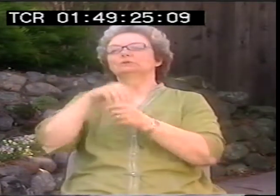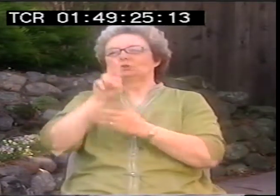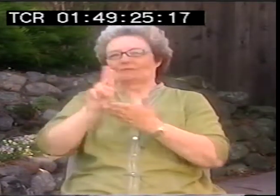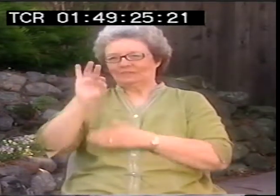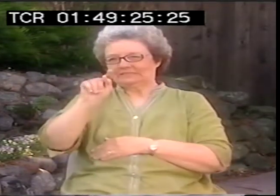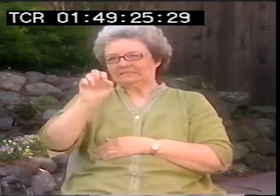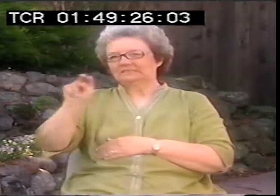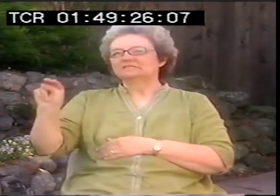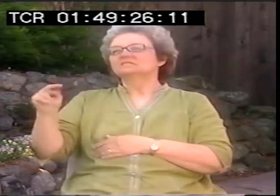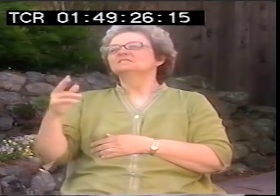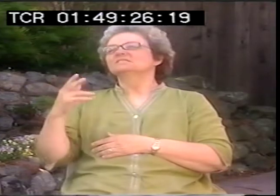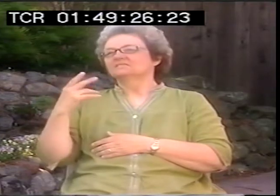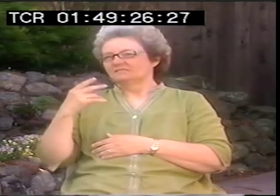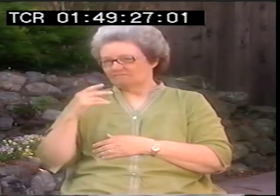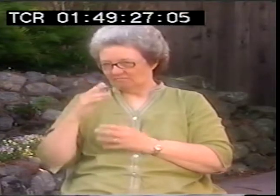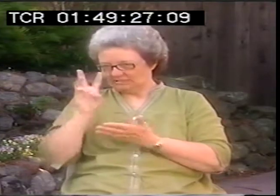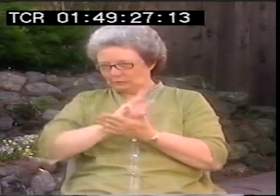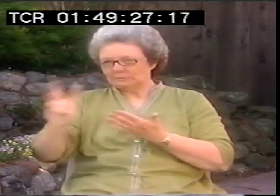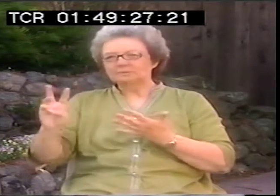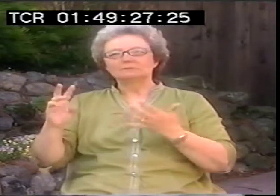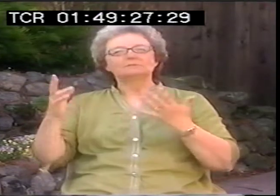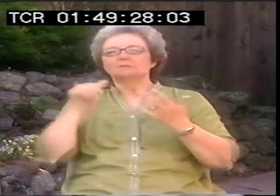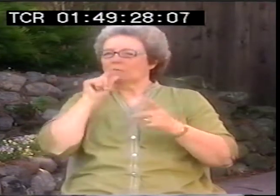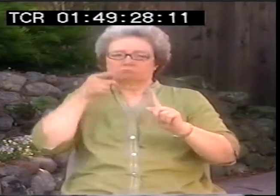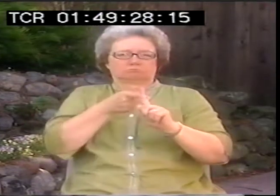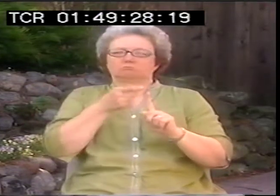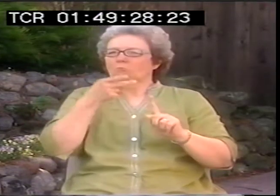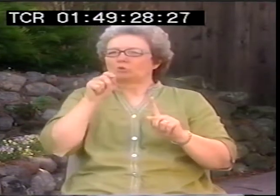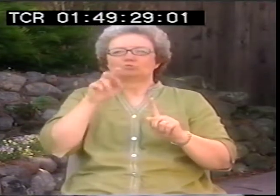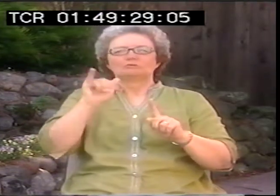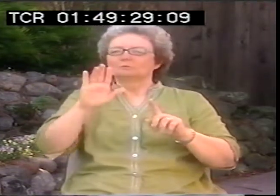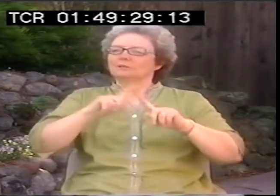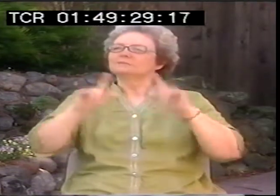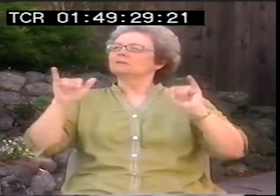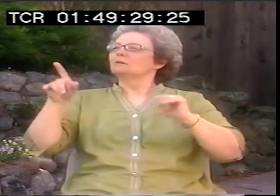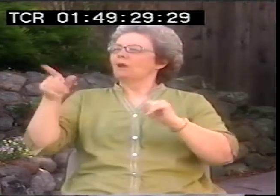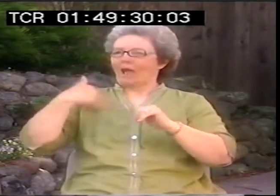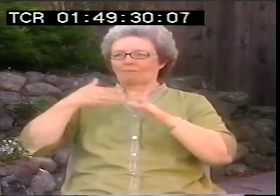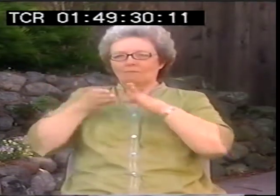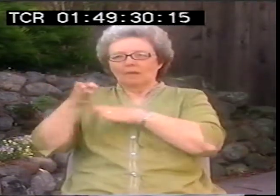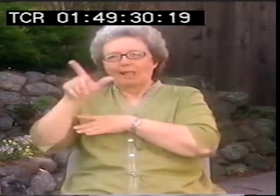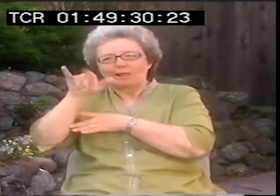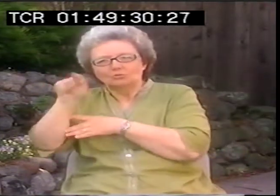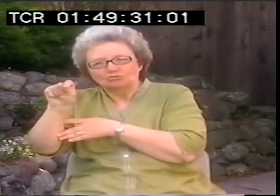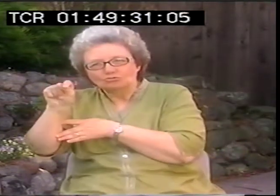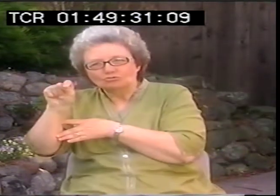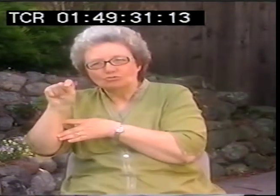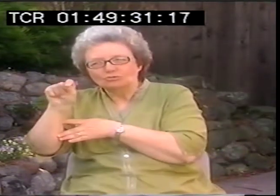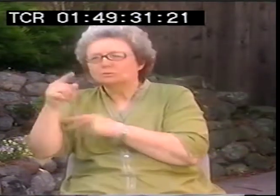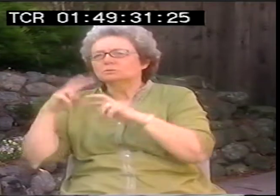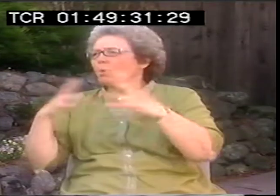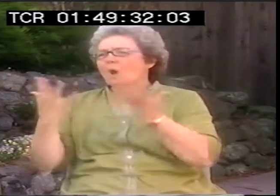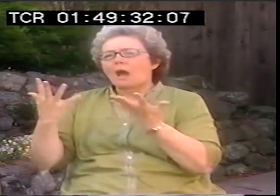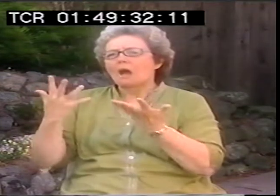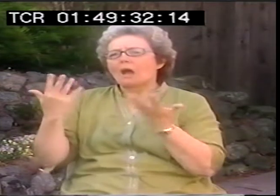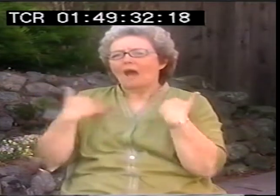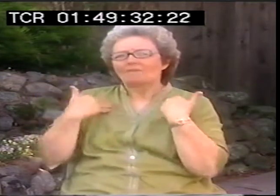A whole lot of luminaries were at this thing. It was wonderful, six week training, lots of discussions at the University of Tennessee.